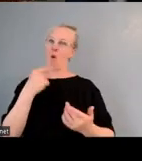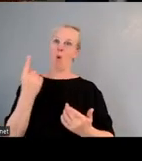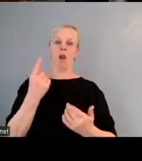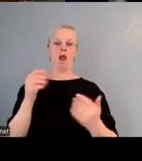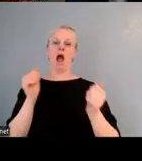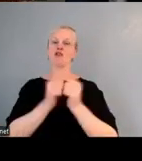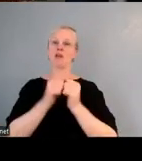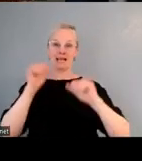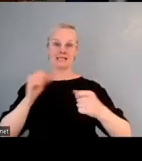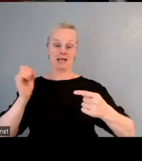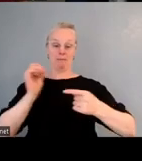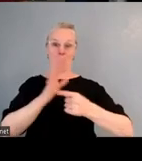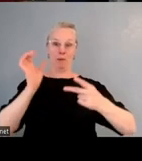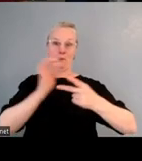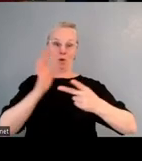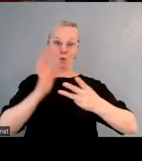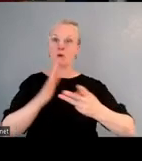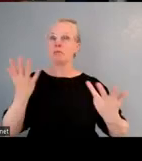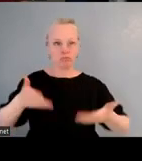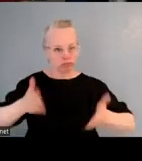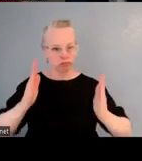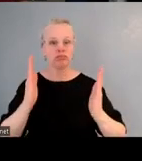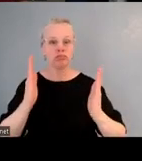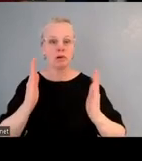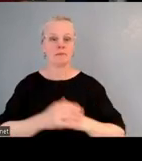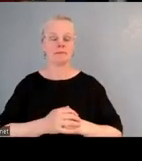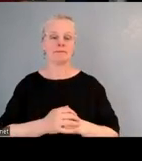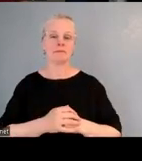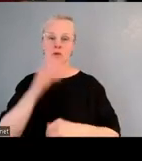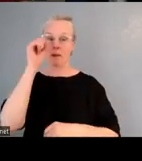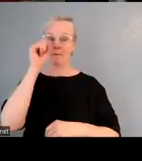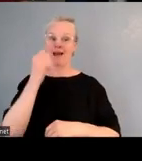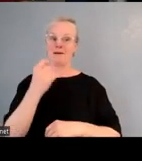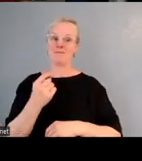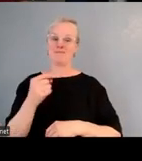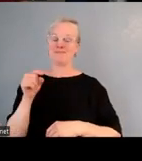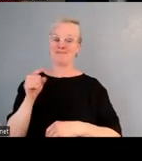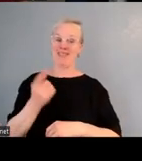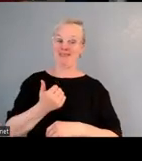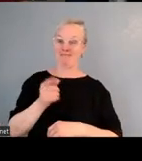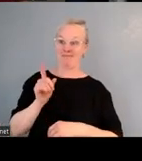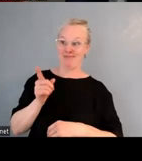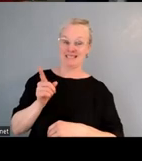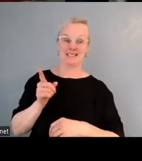really just helps. So I remember this was a mention in one of our board of trustees meetings,